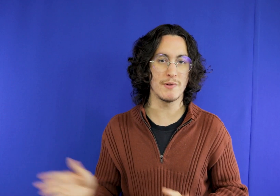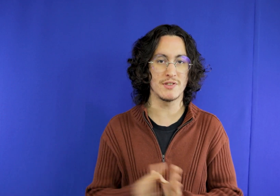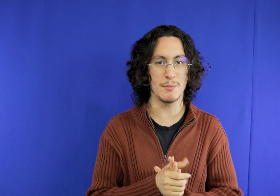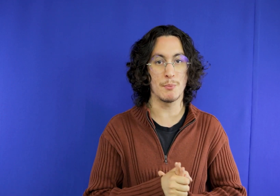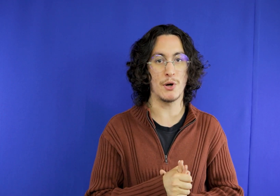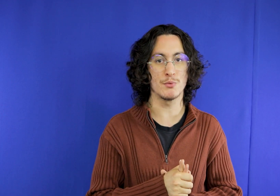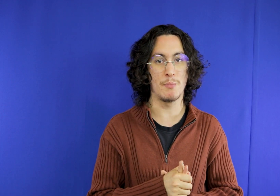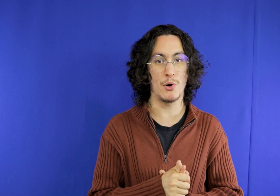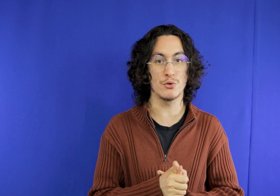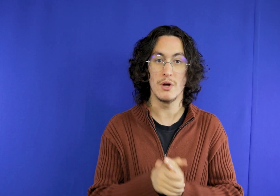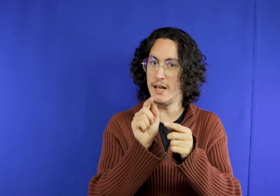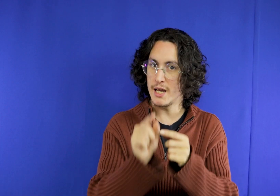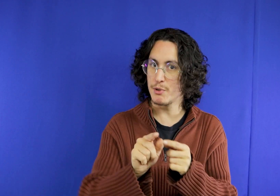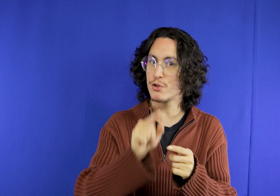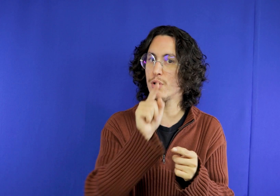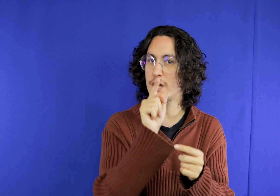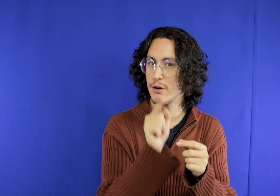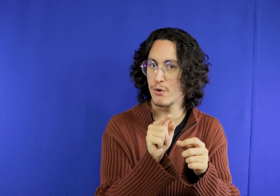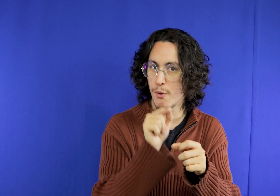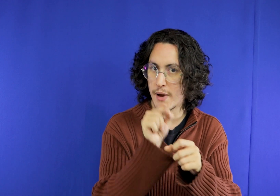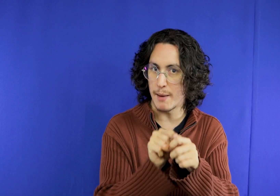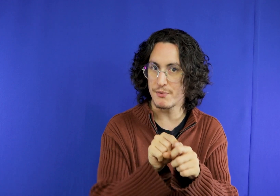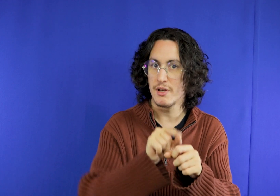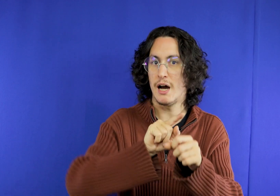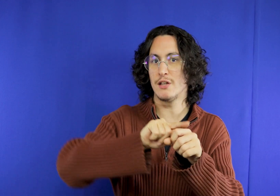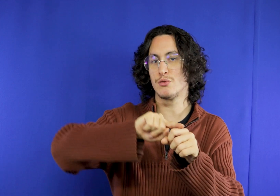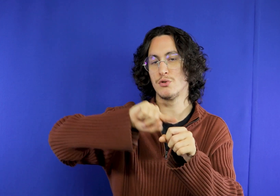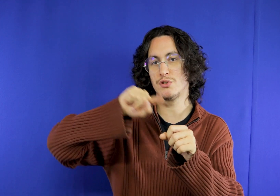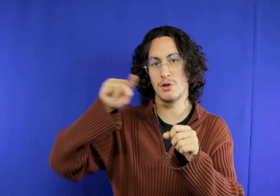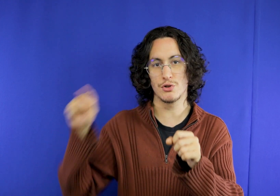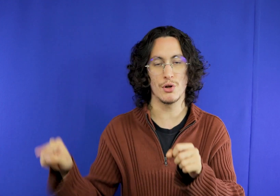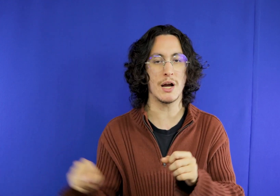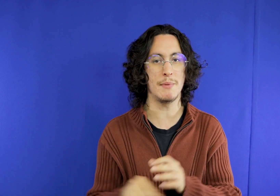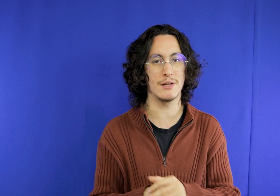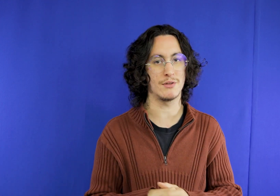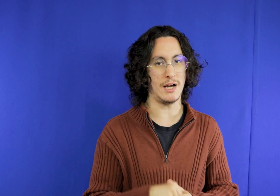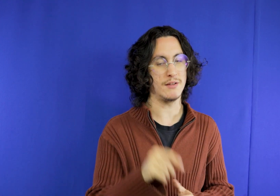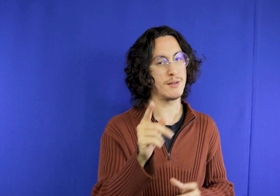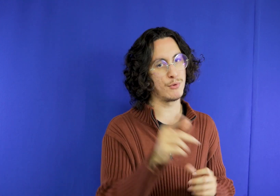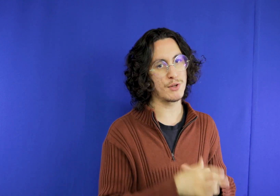10 minutes for you and the next. I remember to put on Google Maps as your displacement ok